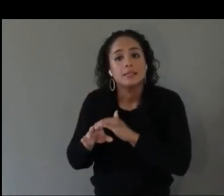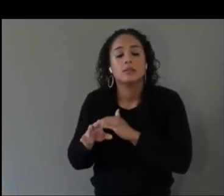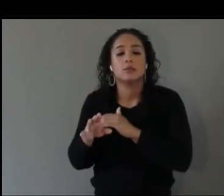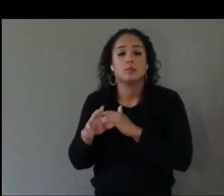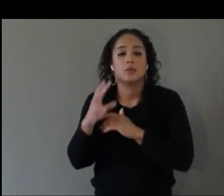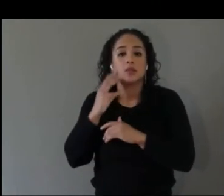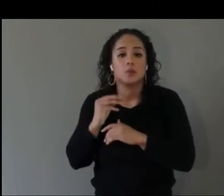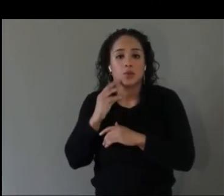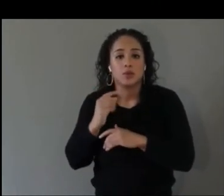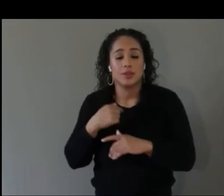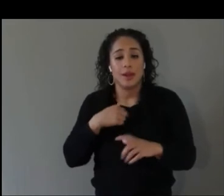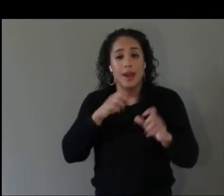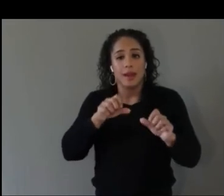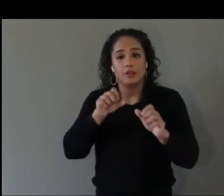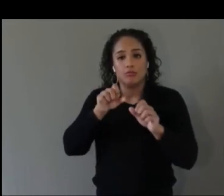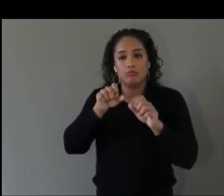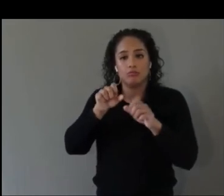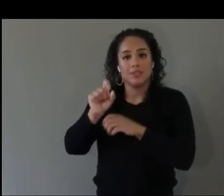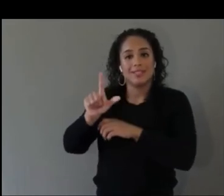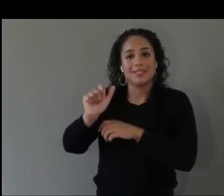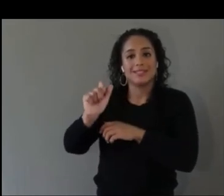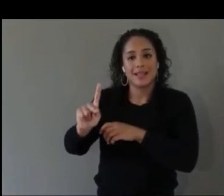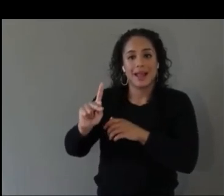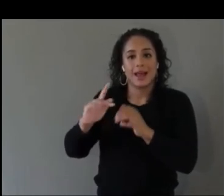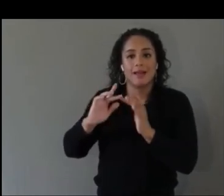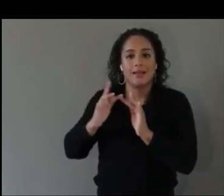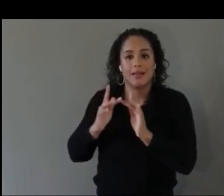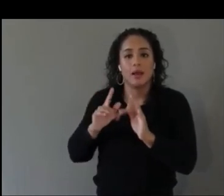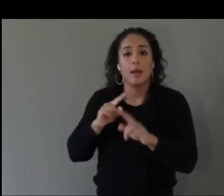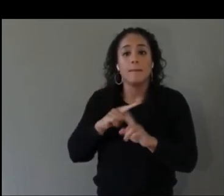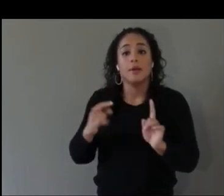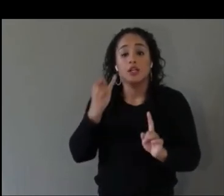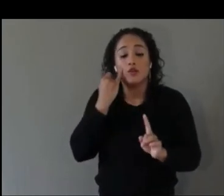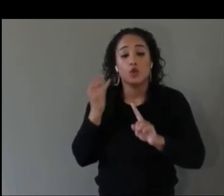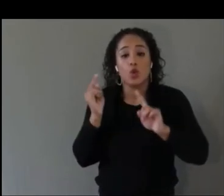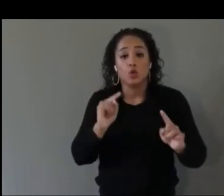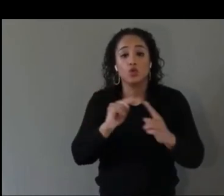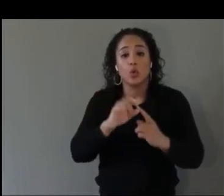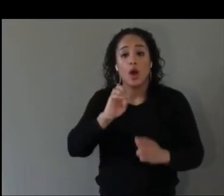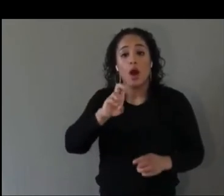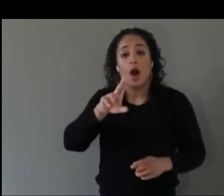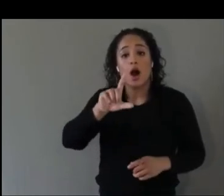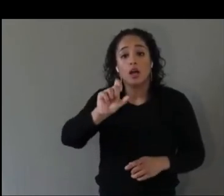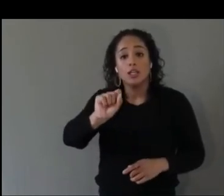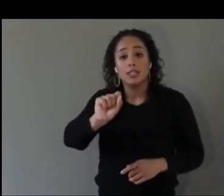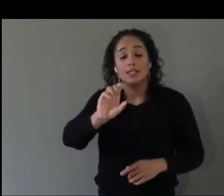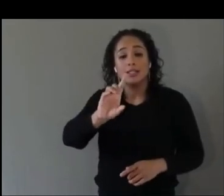I can provide the link in the Slack, but if you go to the link on Oculus developer dashboard, there is a set of developer documents